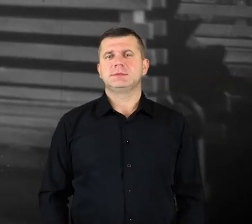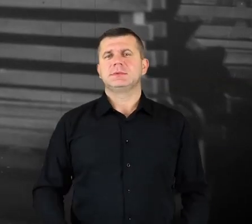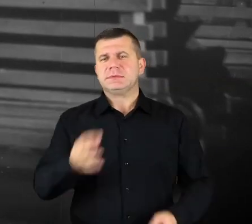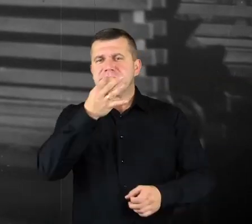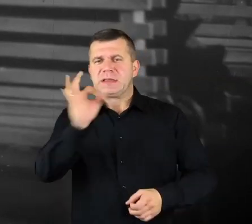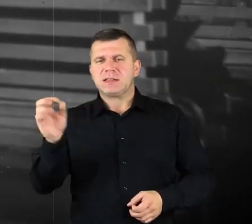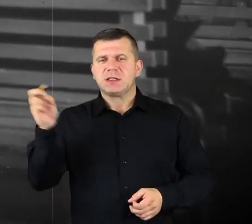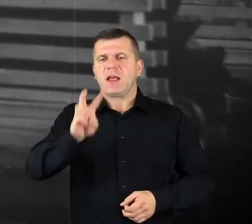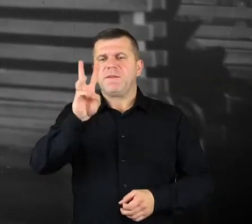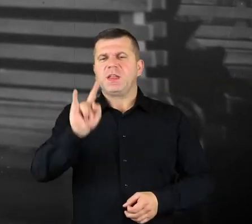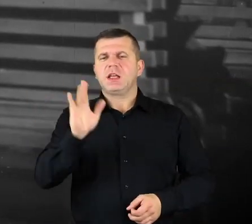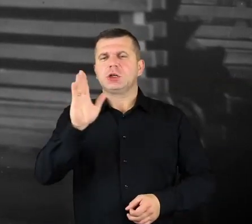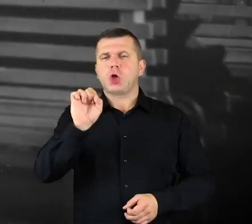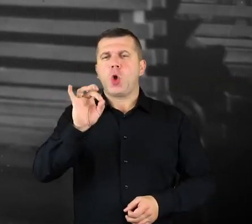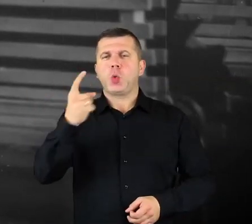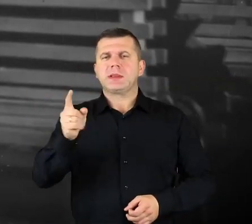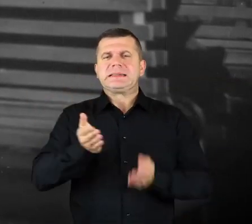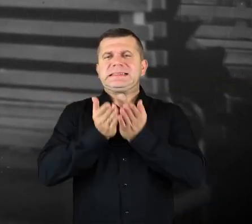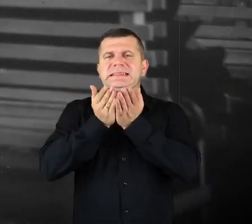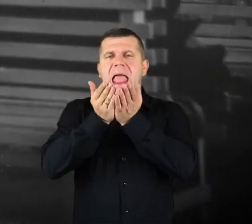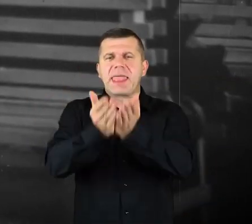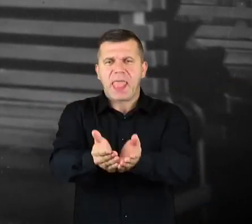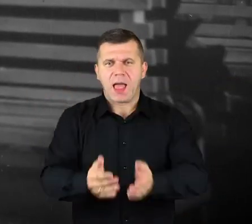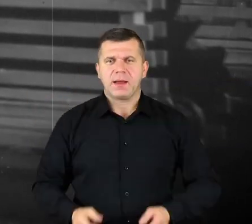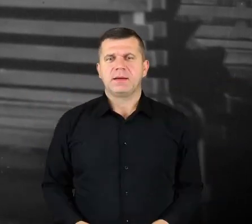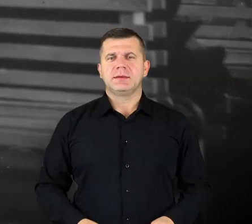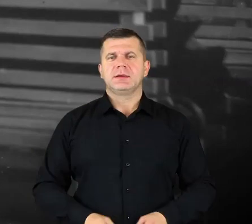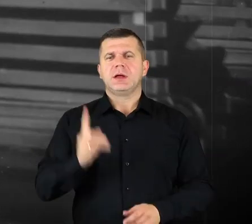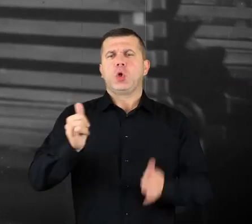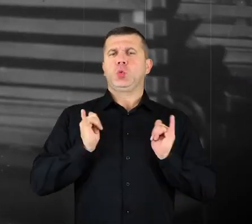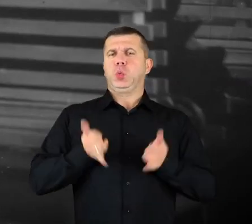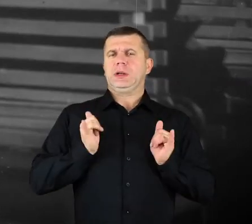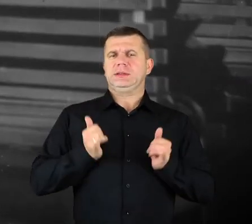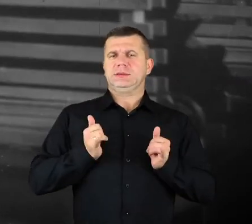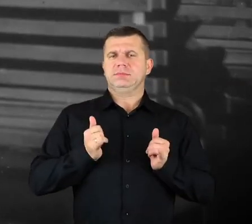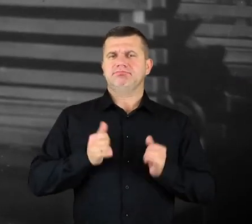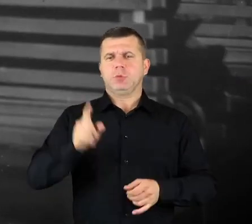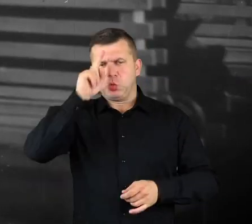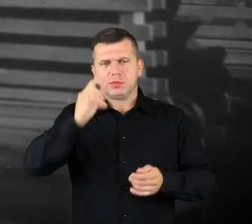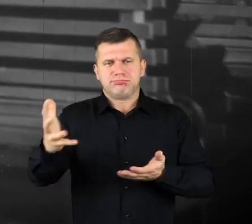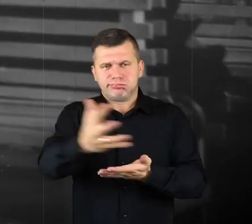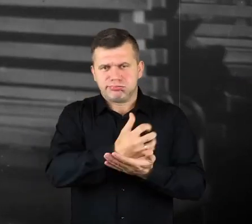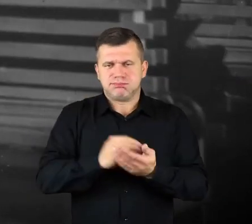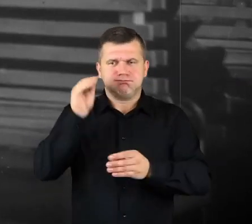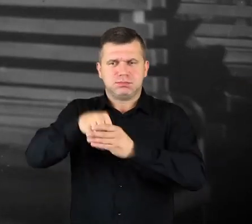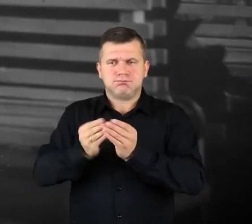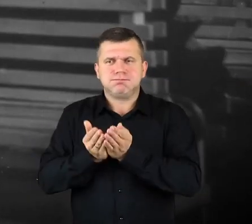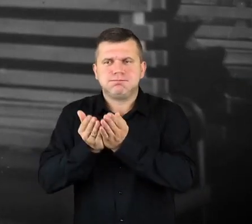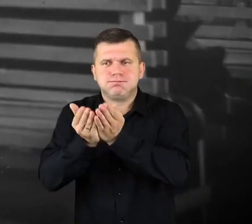There’s a special ship from Wyszogród that comes here, a touristic ship, they let people in